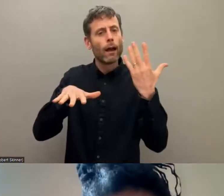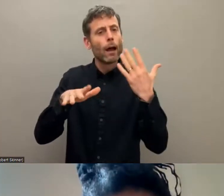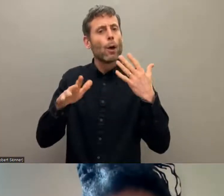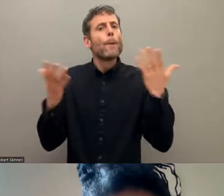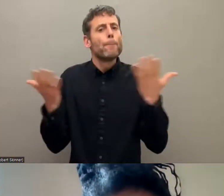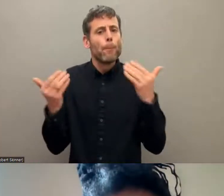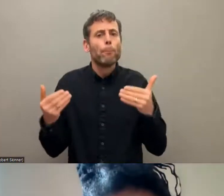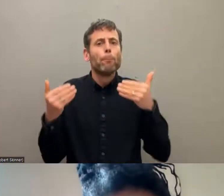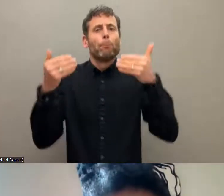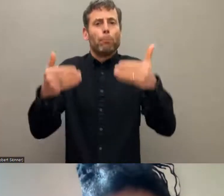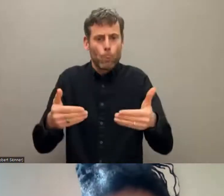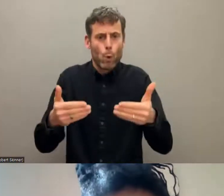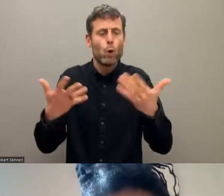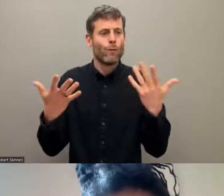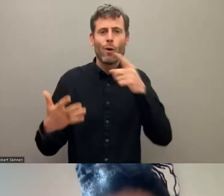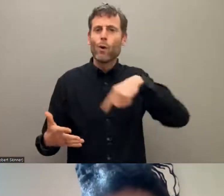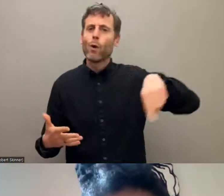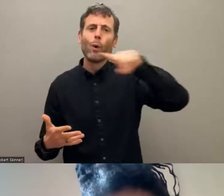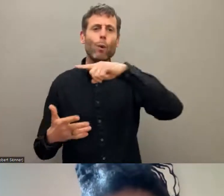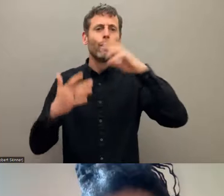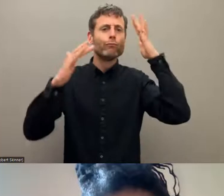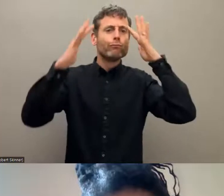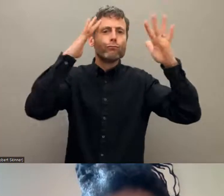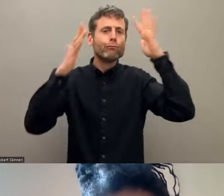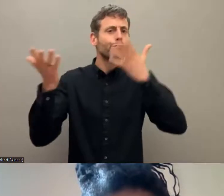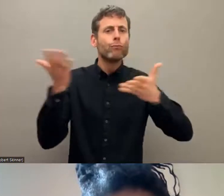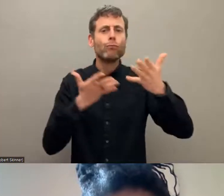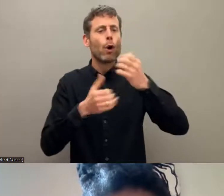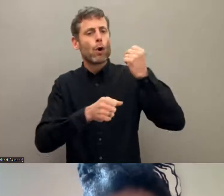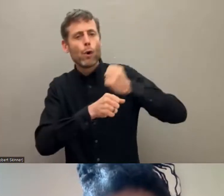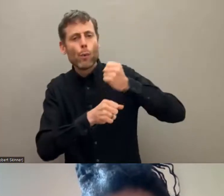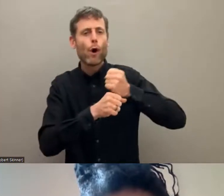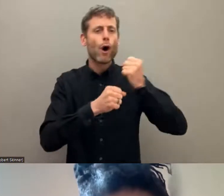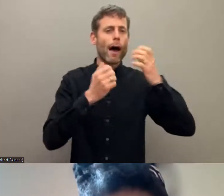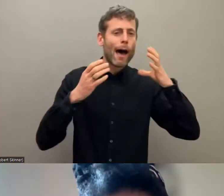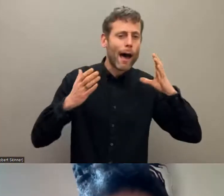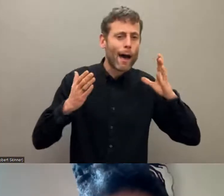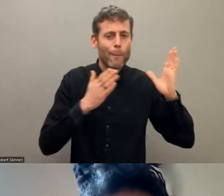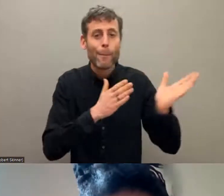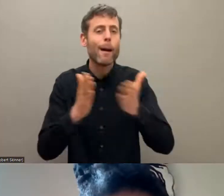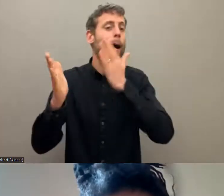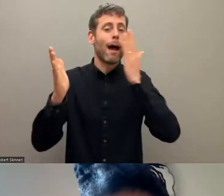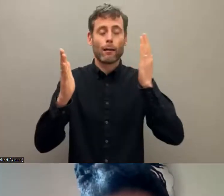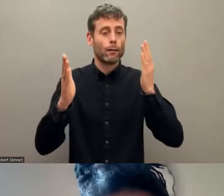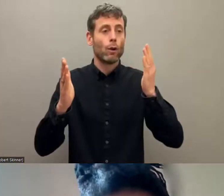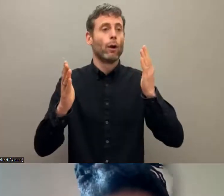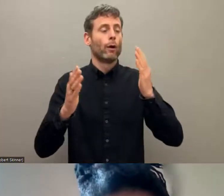update these concepts because the stereotypes and stigma are, they need to be eradicated and